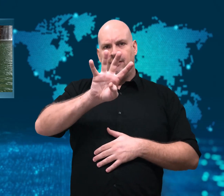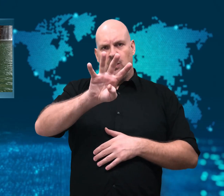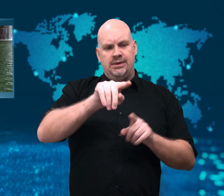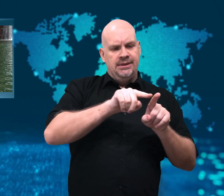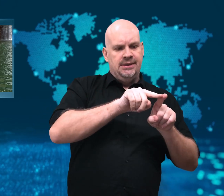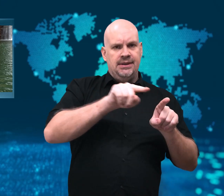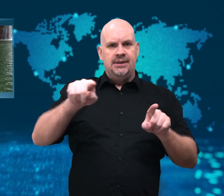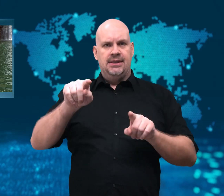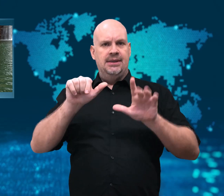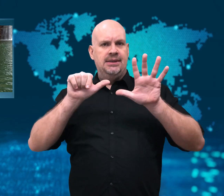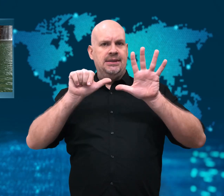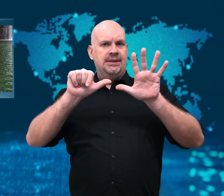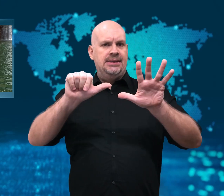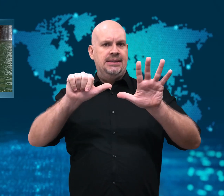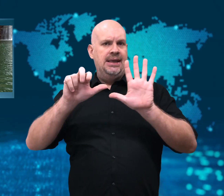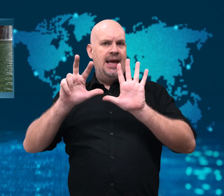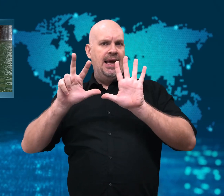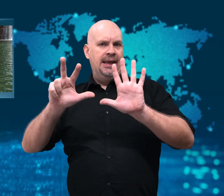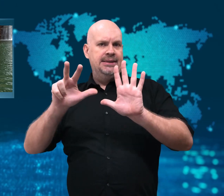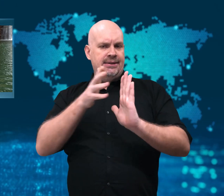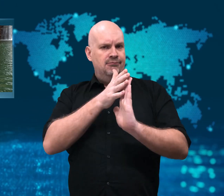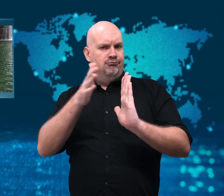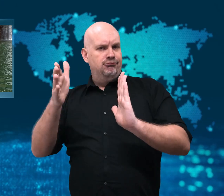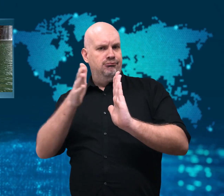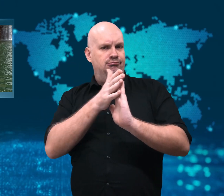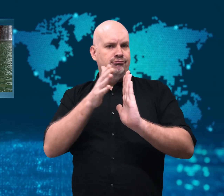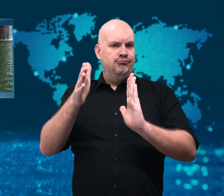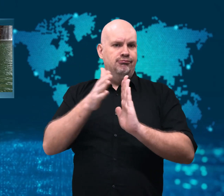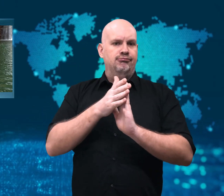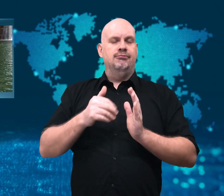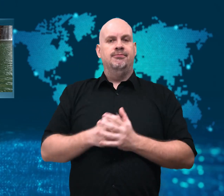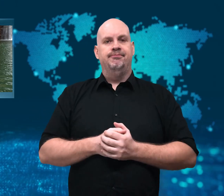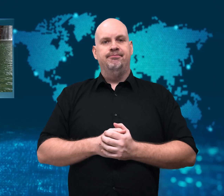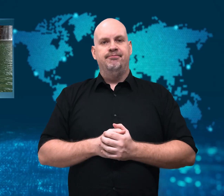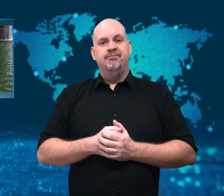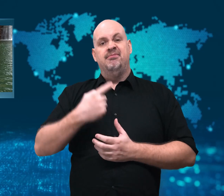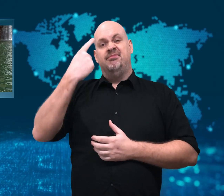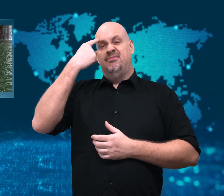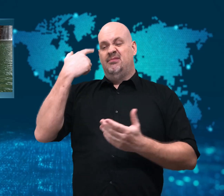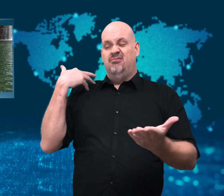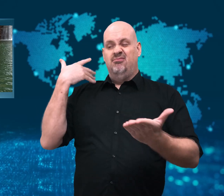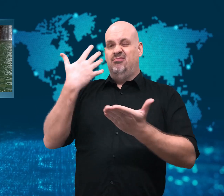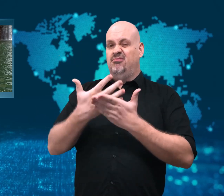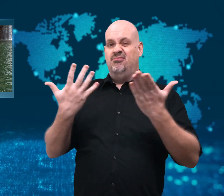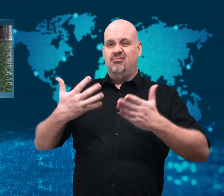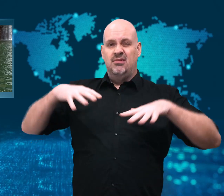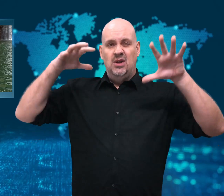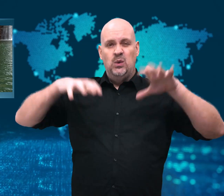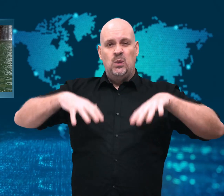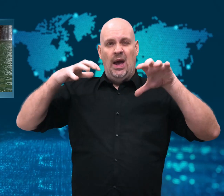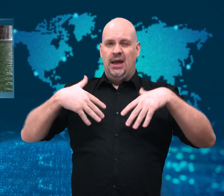The ten people who have died have been identified as Brazilian